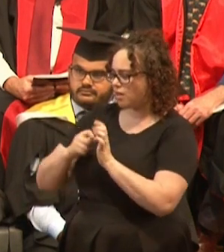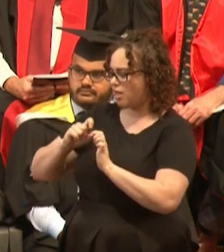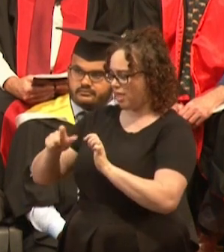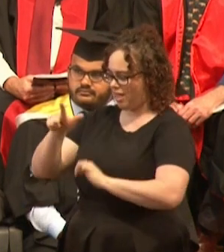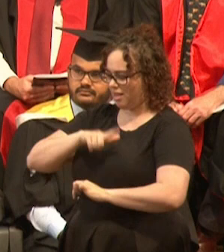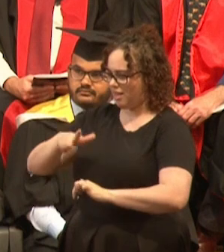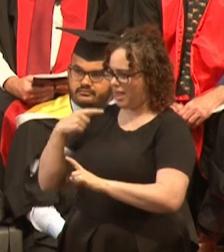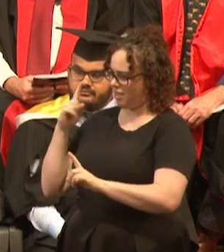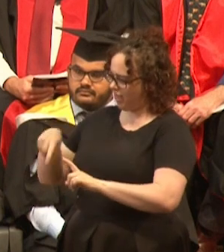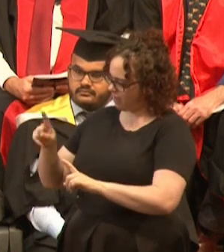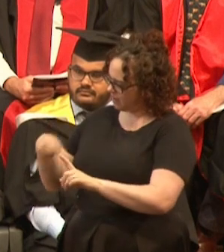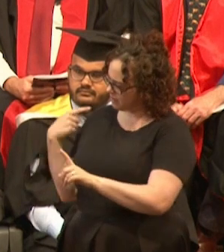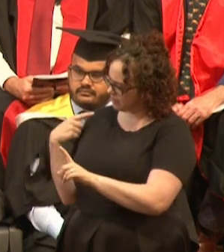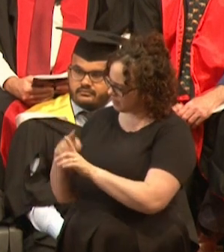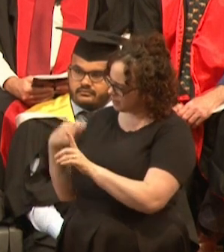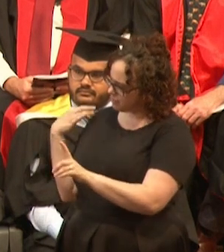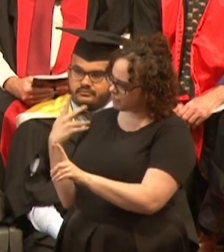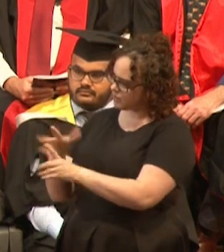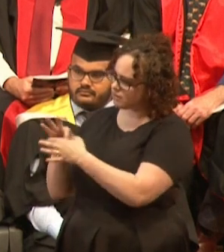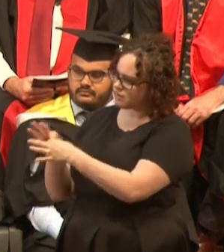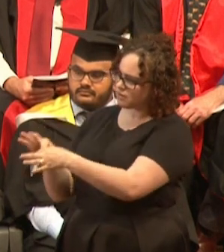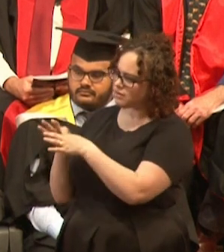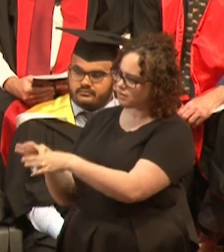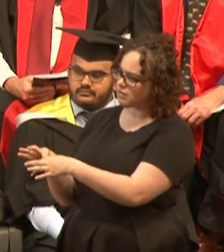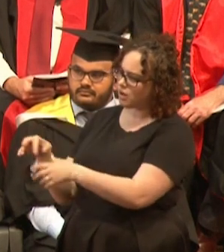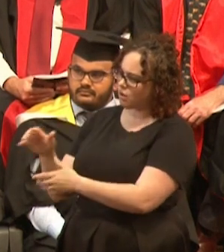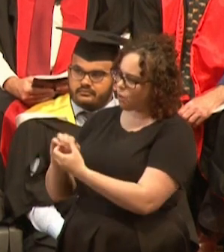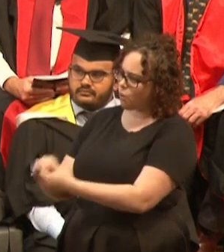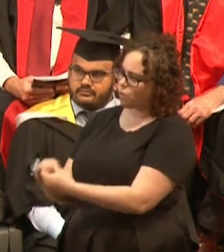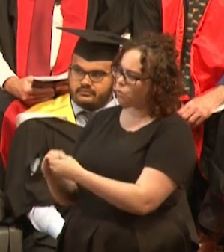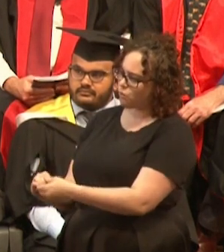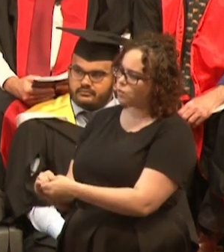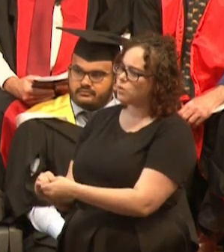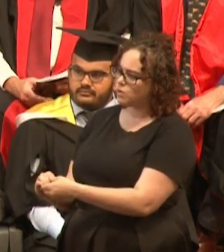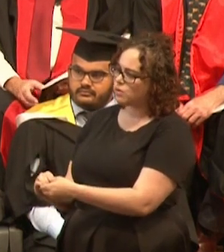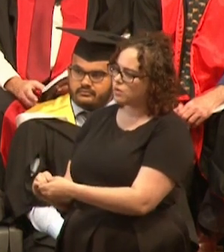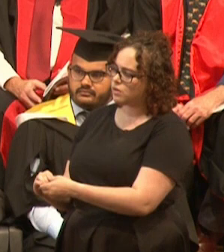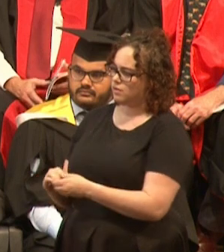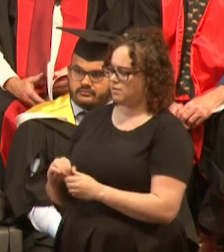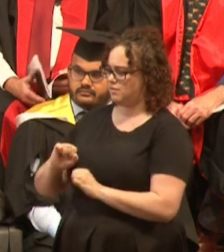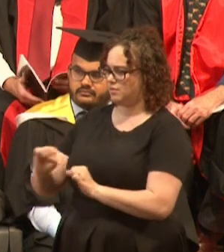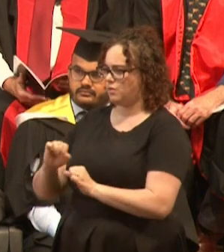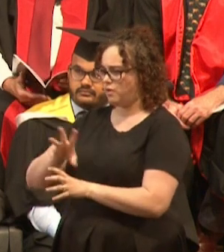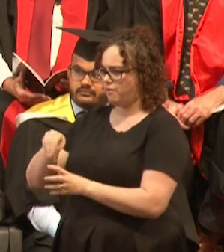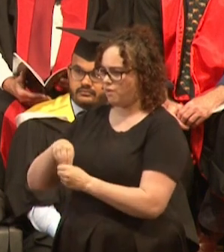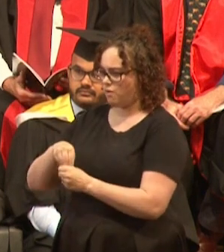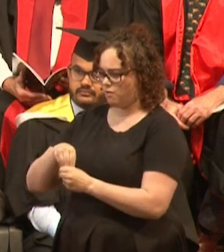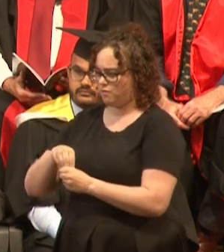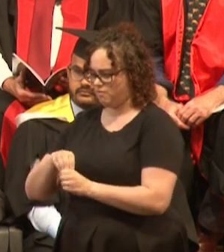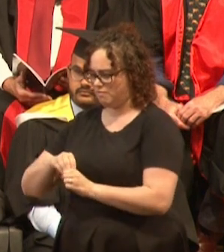as a professional marine scientist, you're an integral part of the masterpiece that I'm personally grateful for.